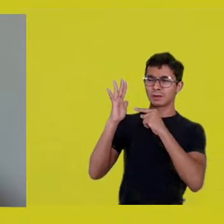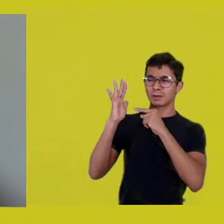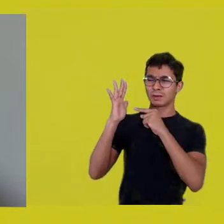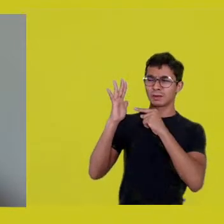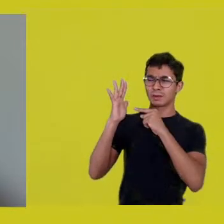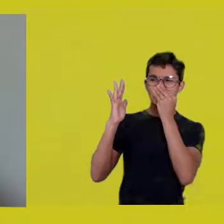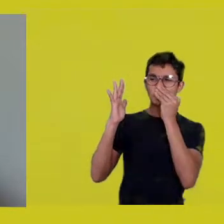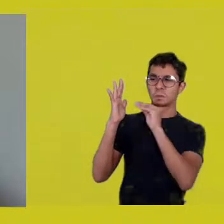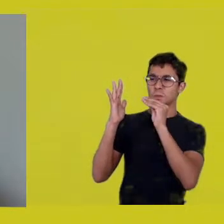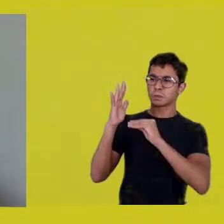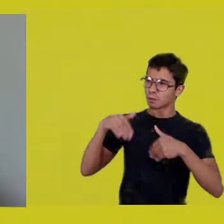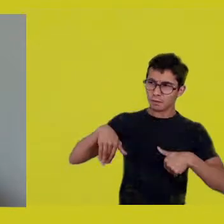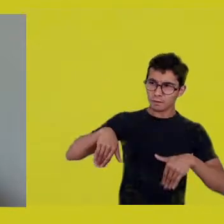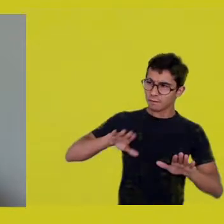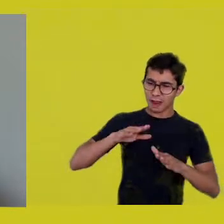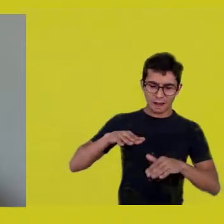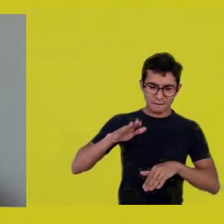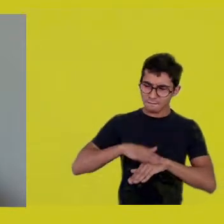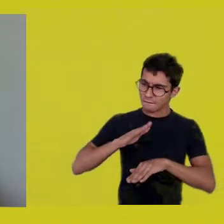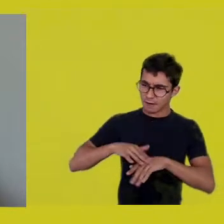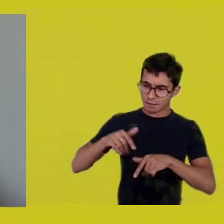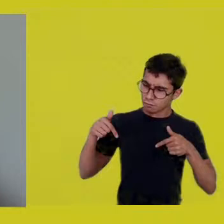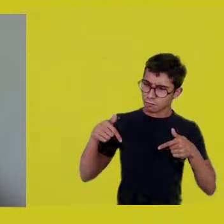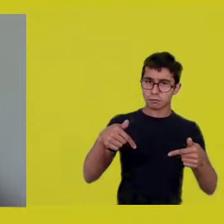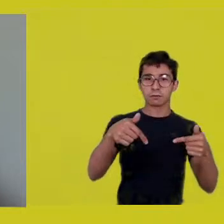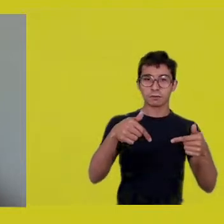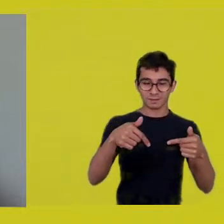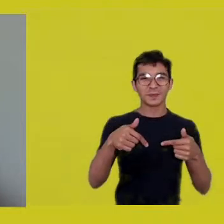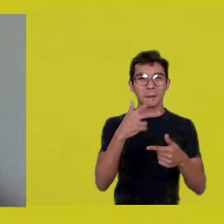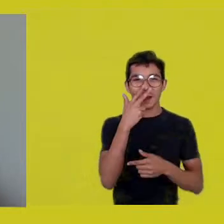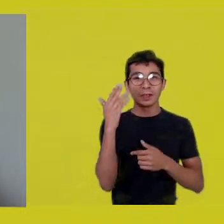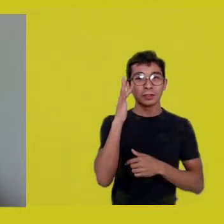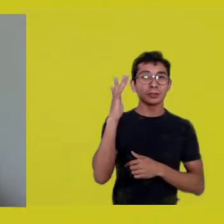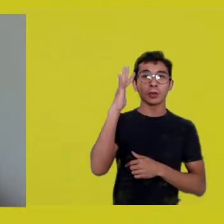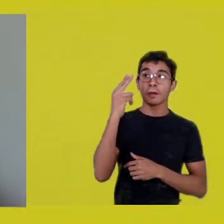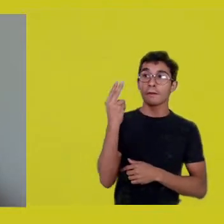When you know how, you make it. So, we’ve got a lot of affirmations